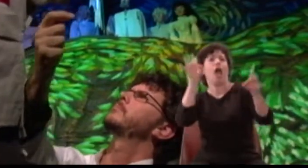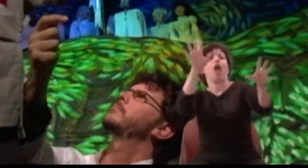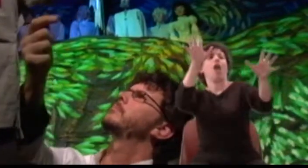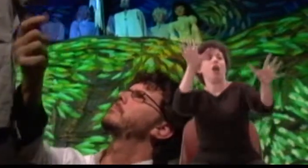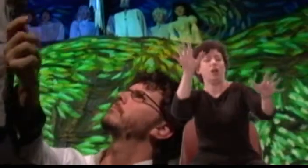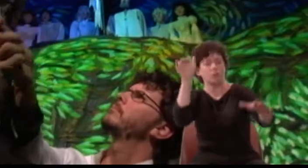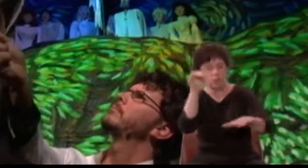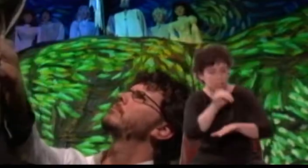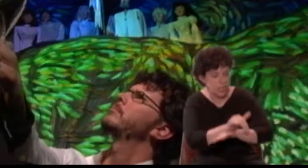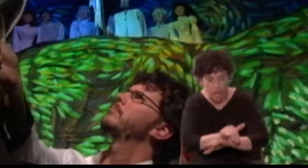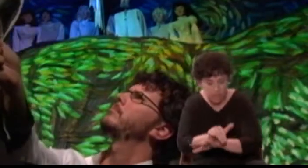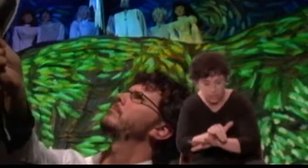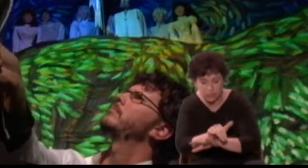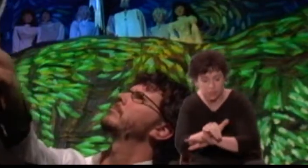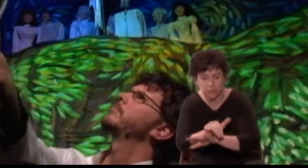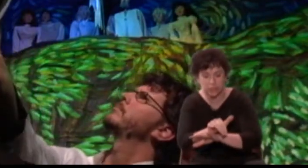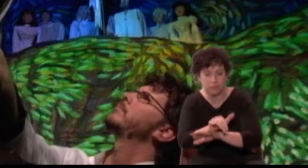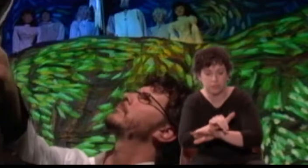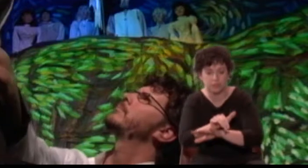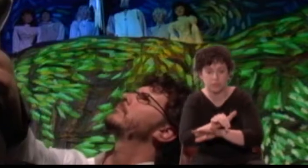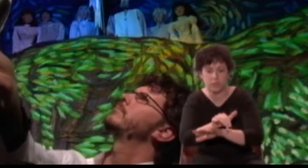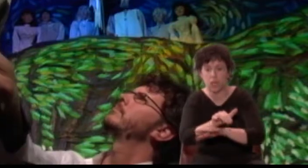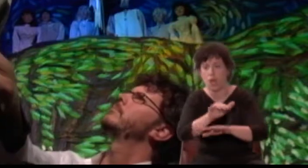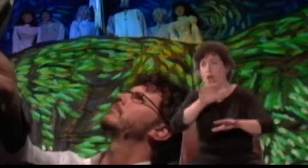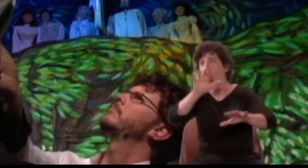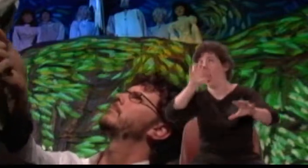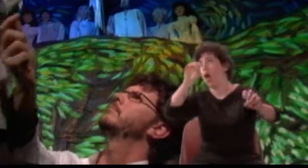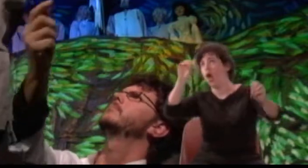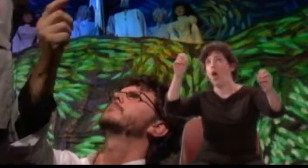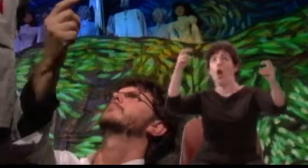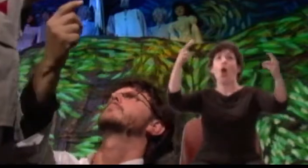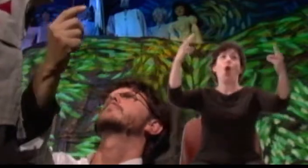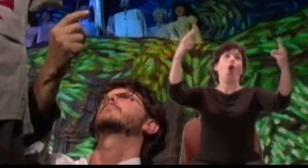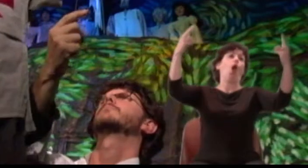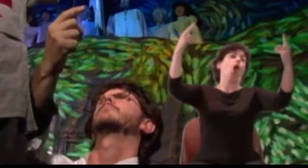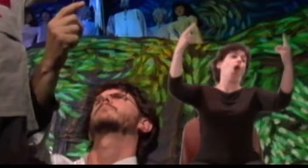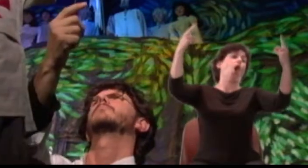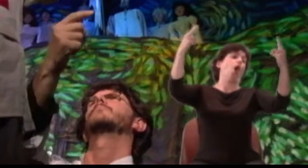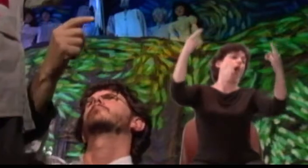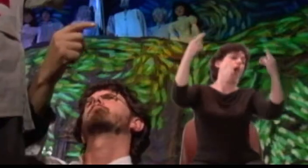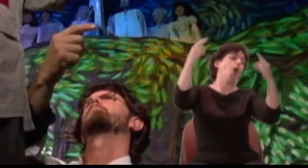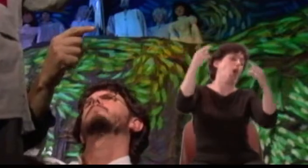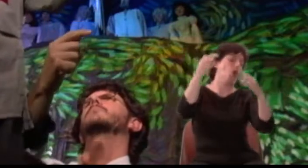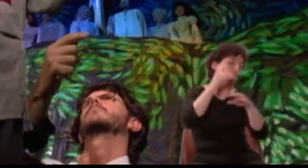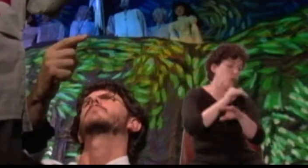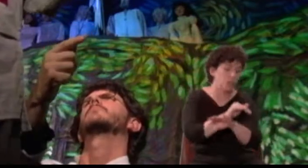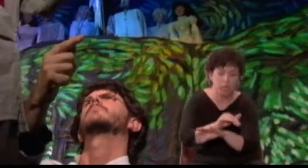O night with hue so black!